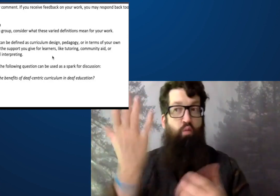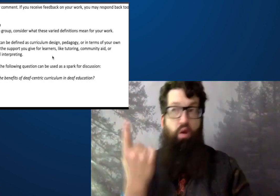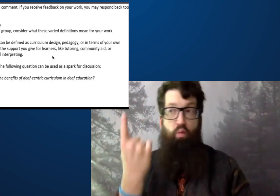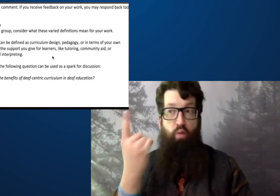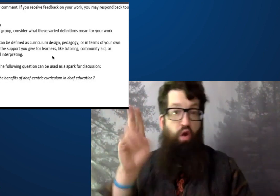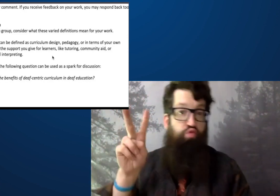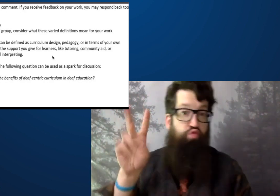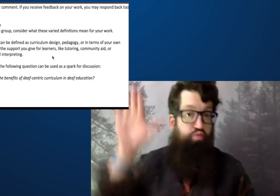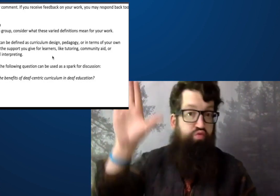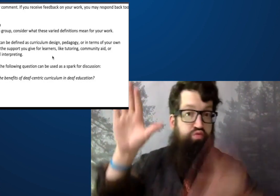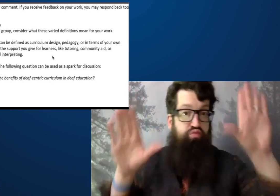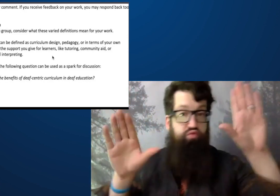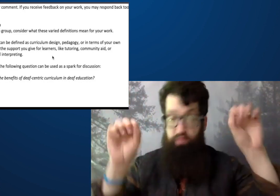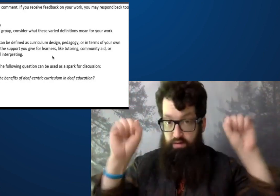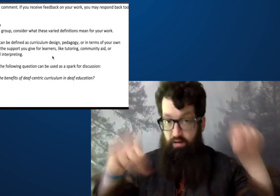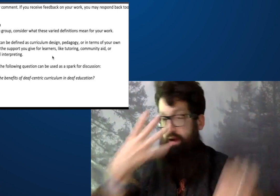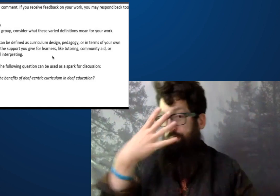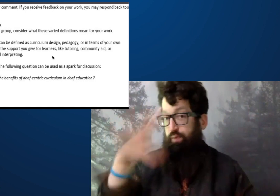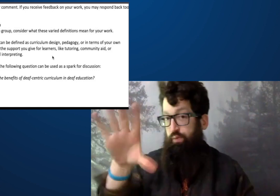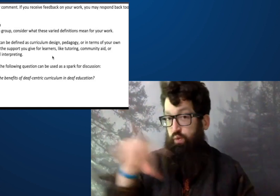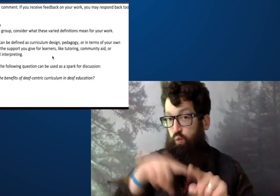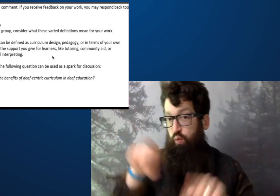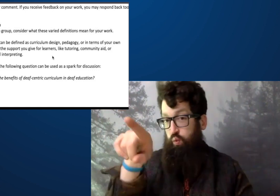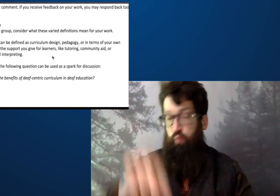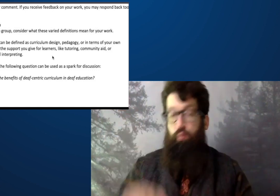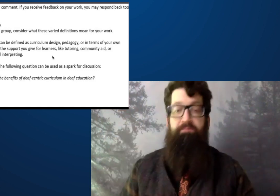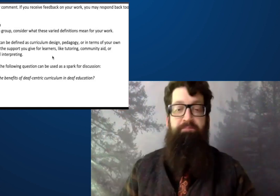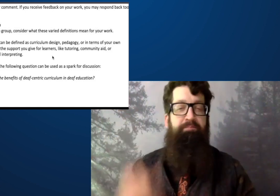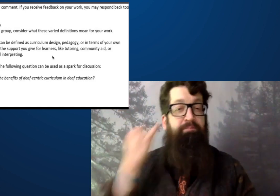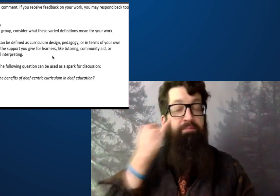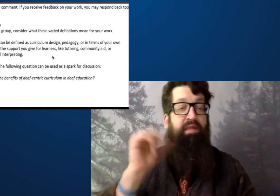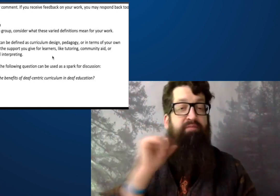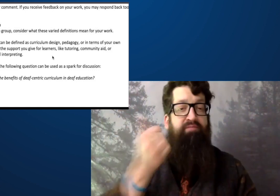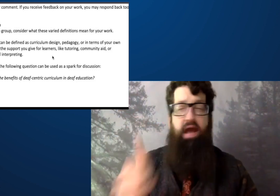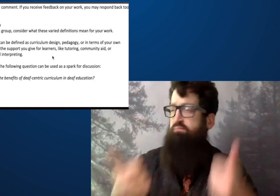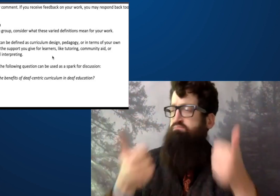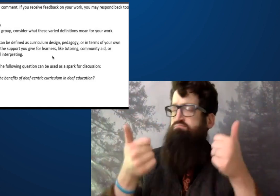I see that we still have 38 people here. Feel free to raise your hand if you'd like